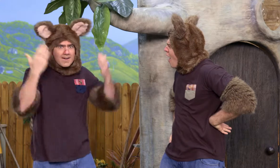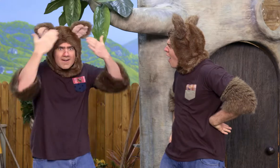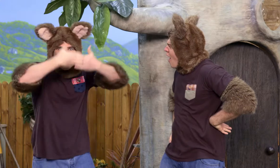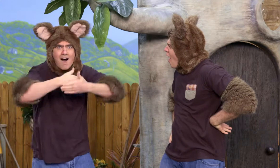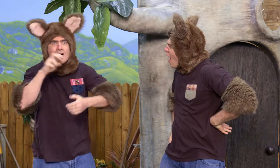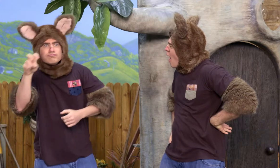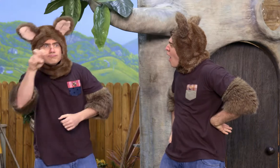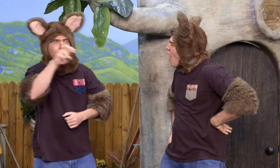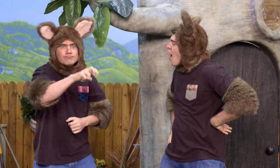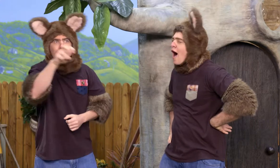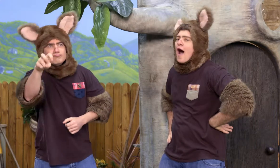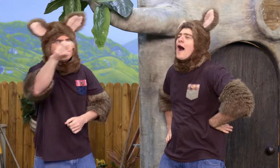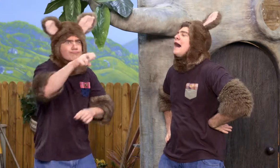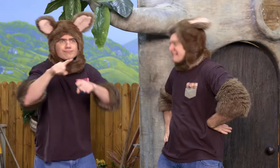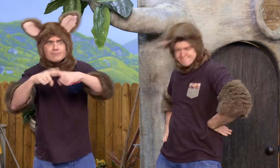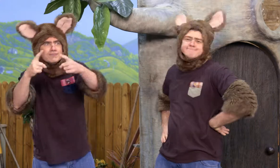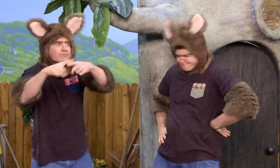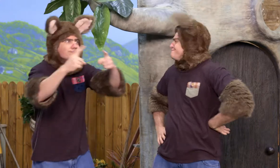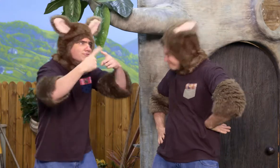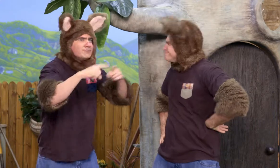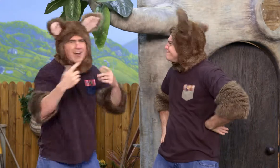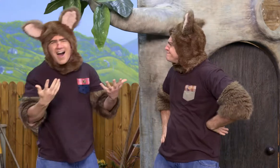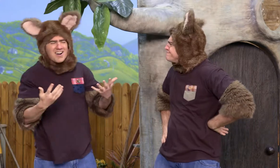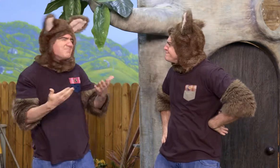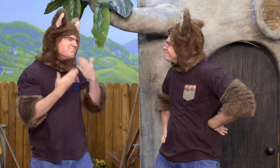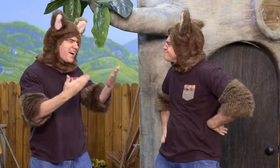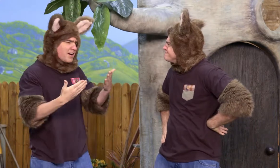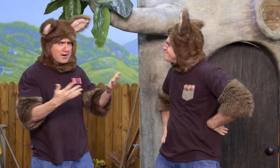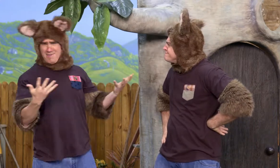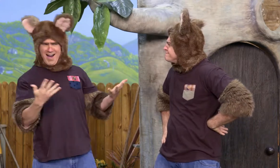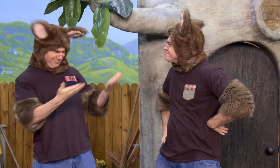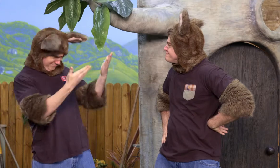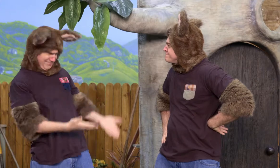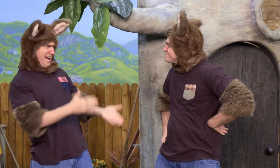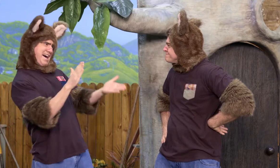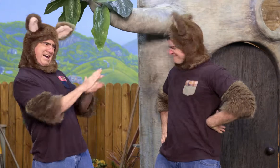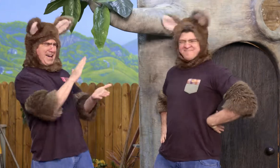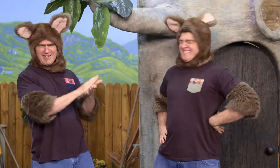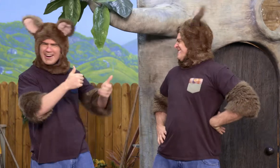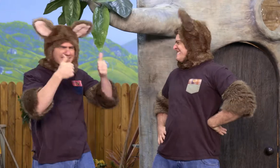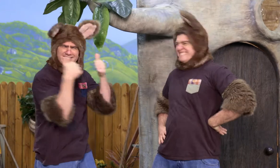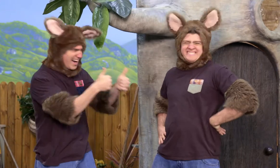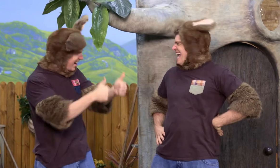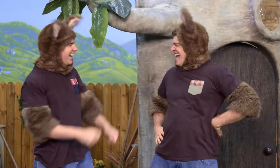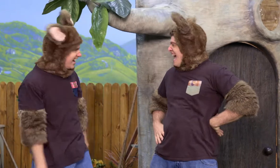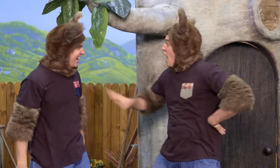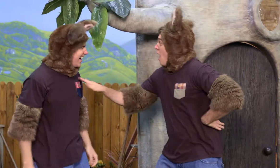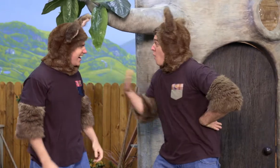At night-time, I like to go on adventures. I like to see different things. But thank you, anyway. It's so good to see you so happy.